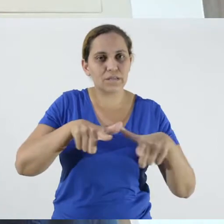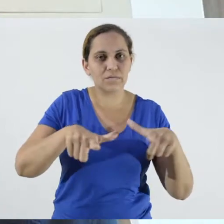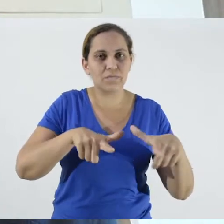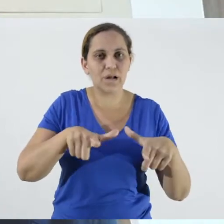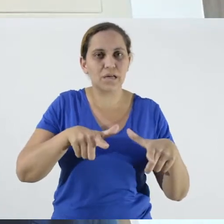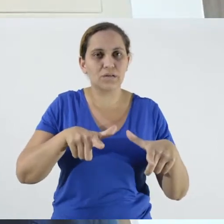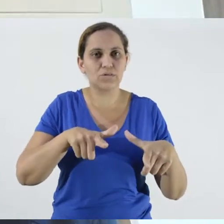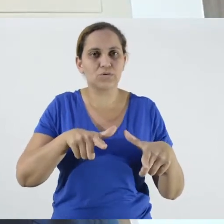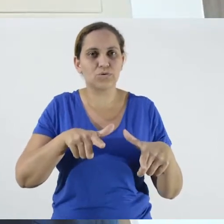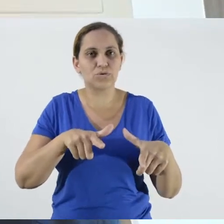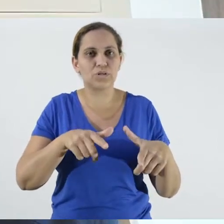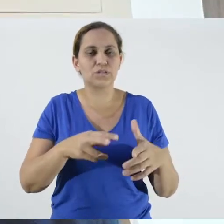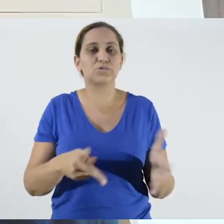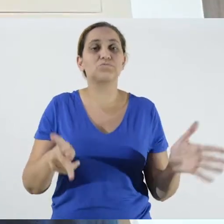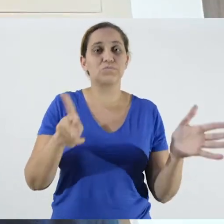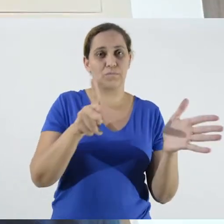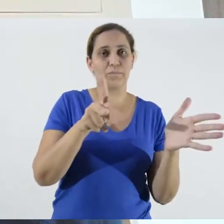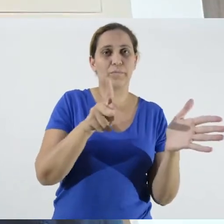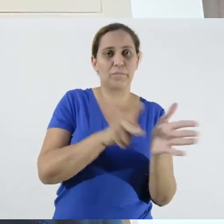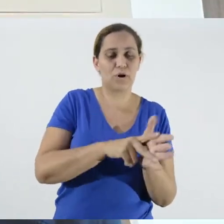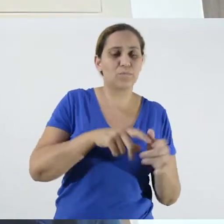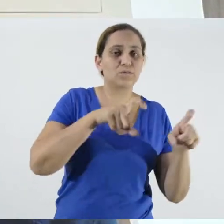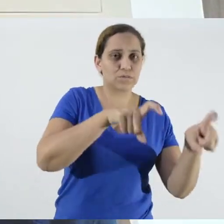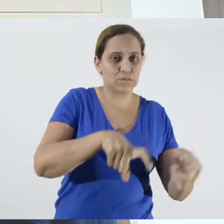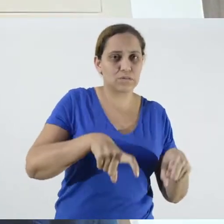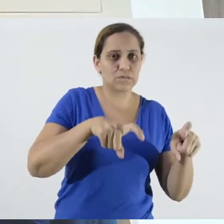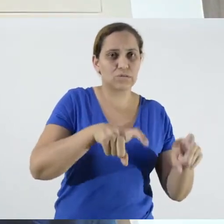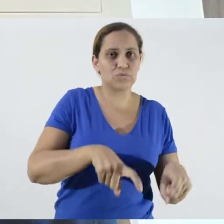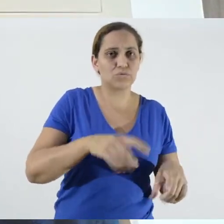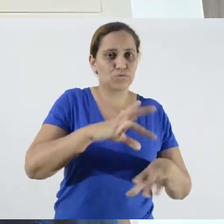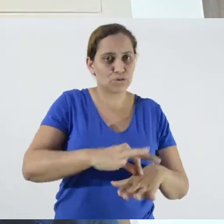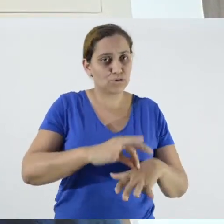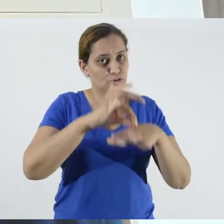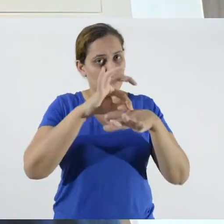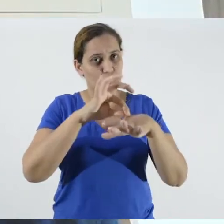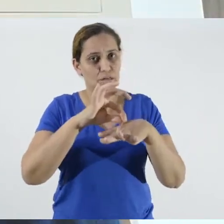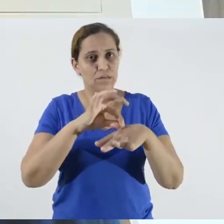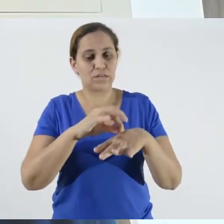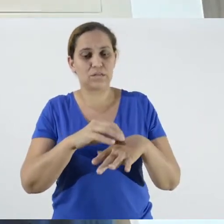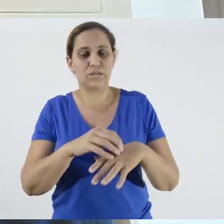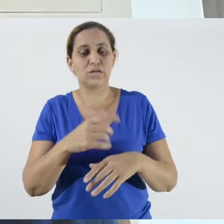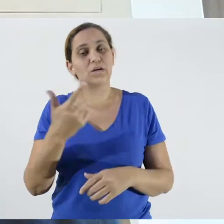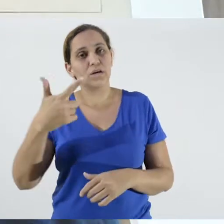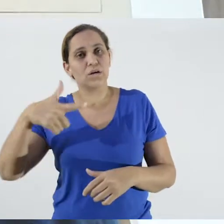interactions between rural extension workers and rural producers, now thinking about how